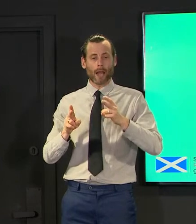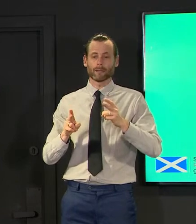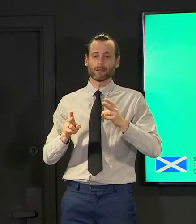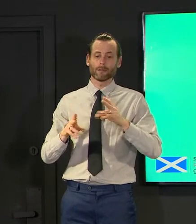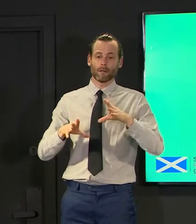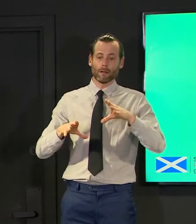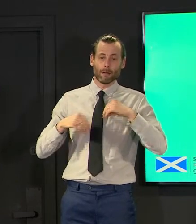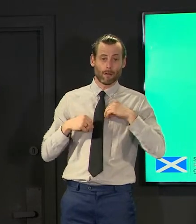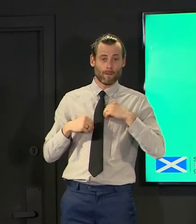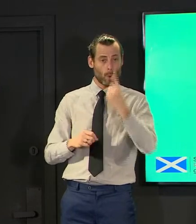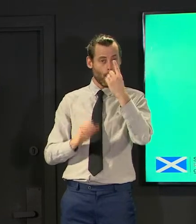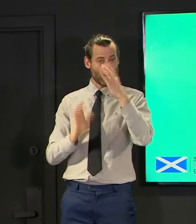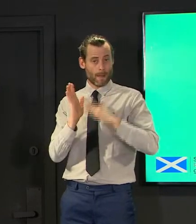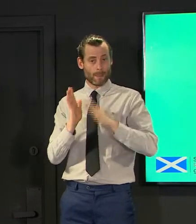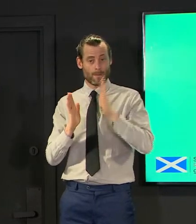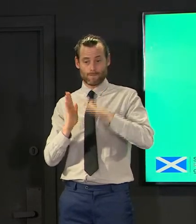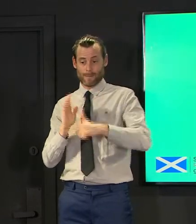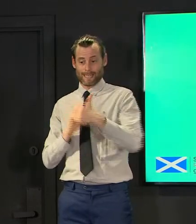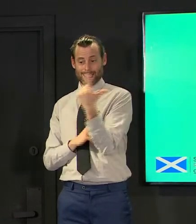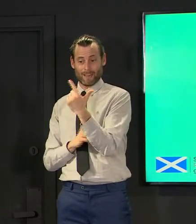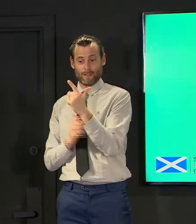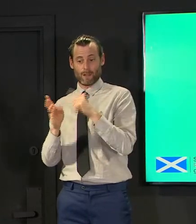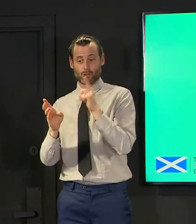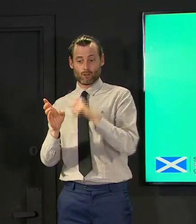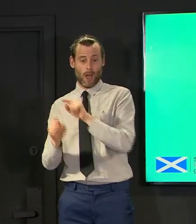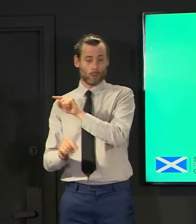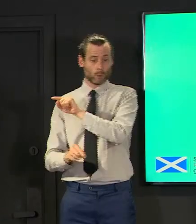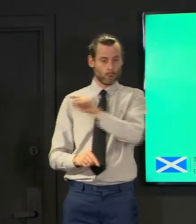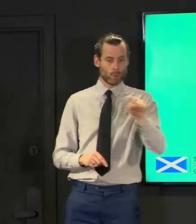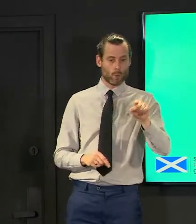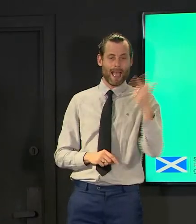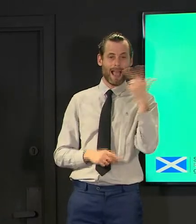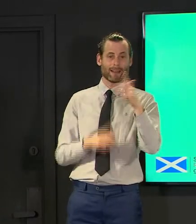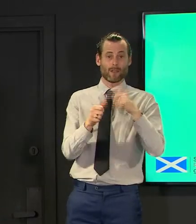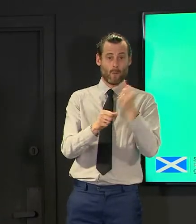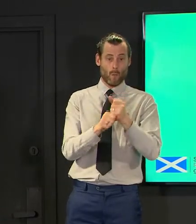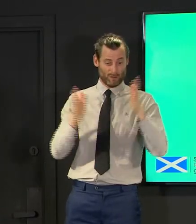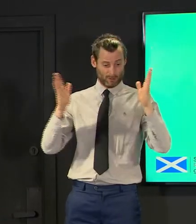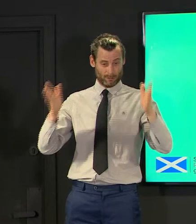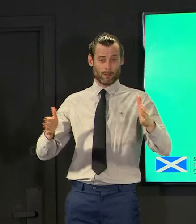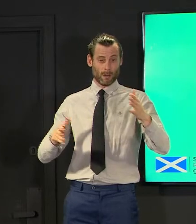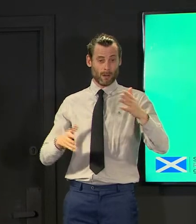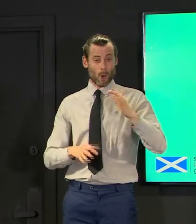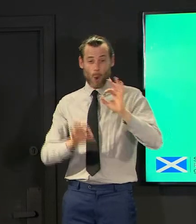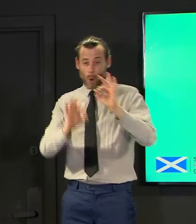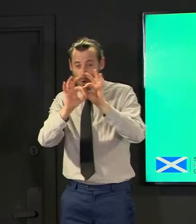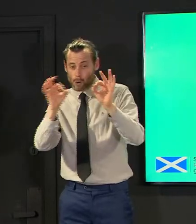17th of july and the 18th of august nobody died of covid between the 17th of july and the 18th of